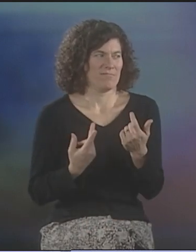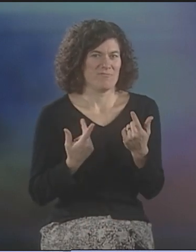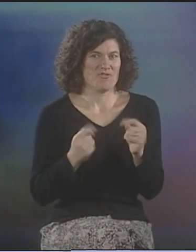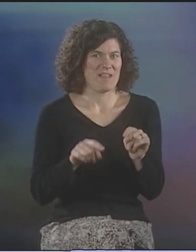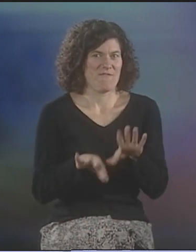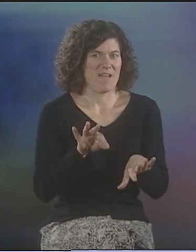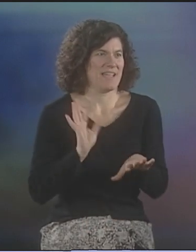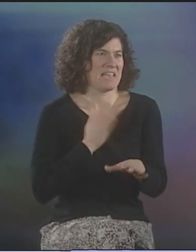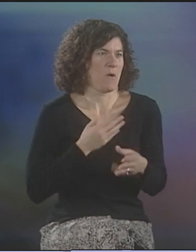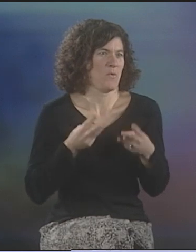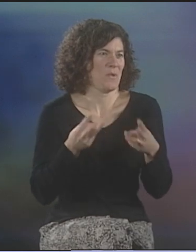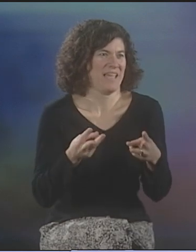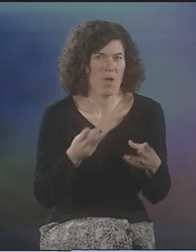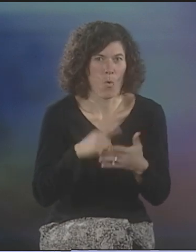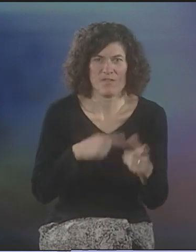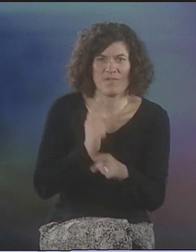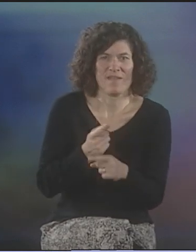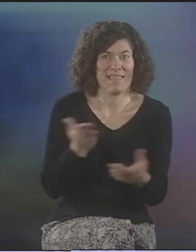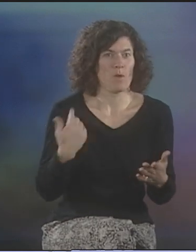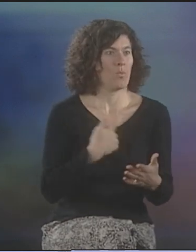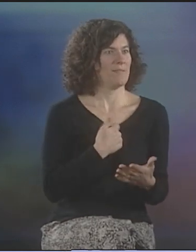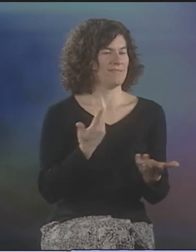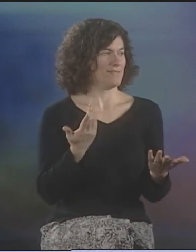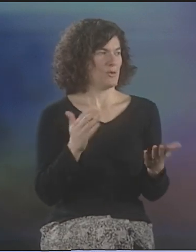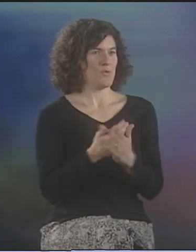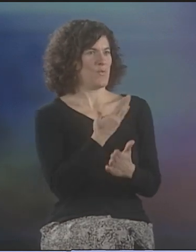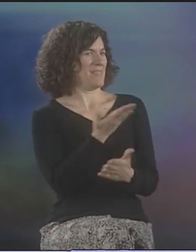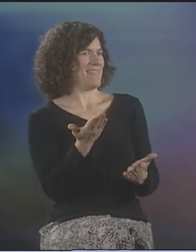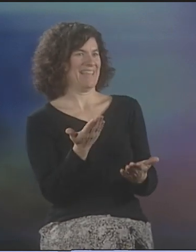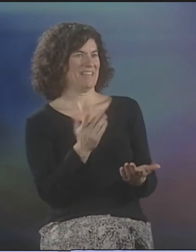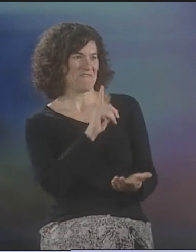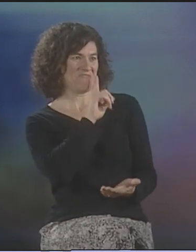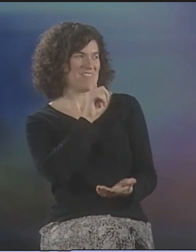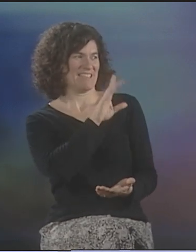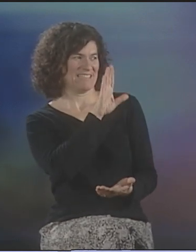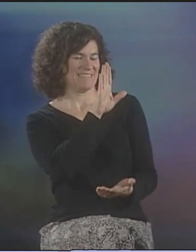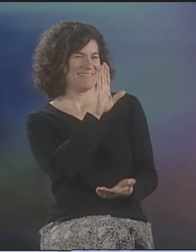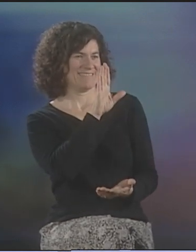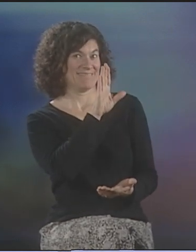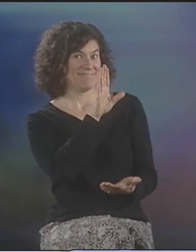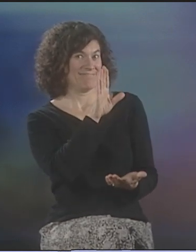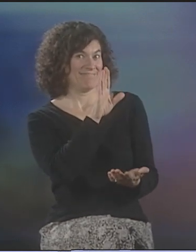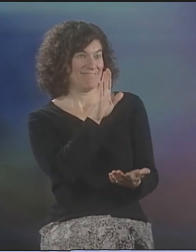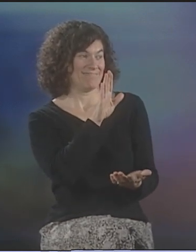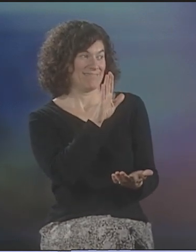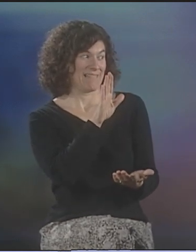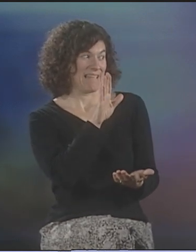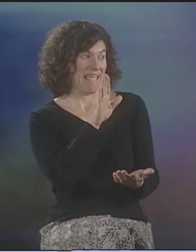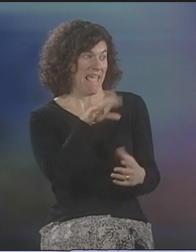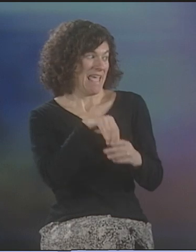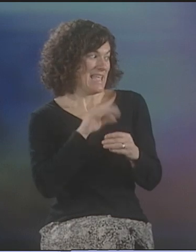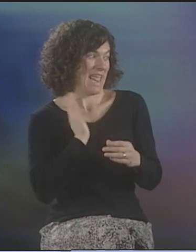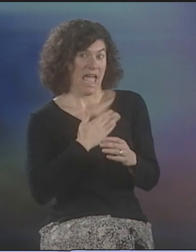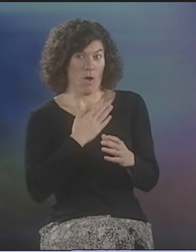WE BOTH WERE TRYING TO FIND OUR WAY, WHAT THE BEST FIT WOULD BE. REALLY, UM...